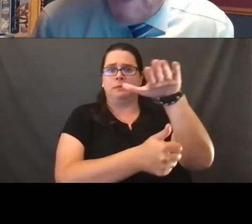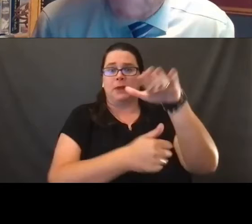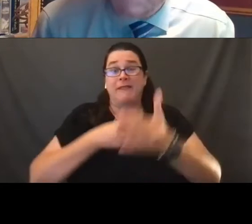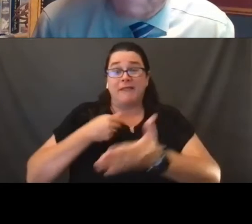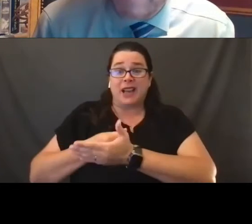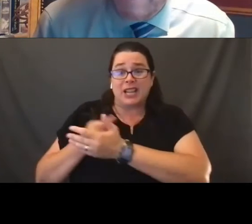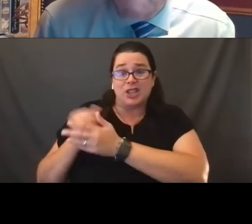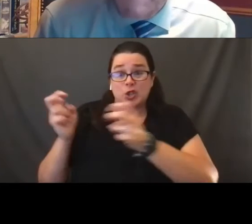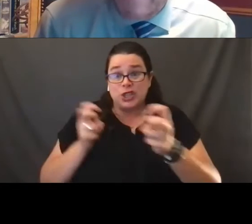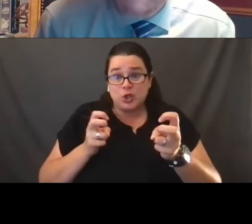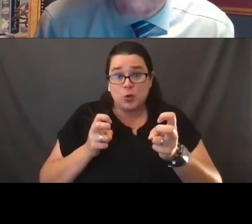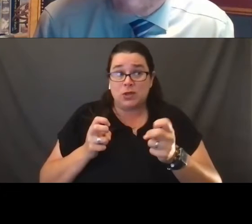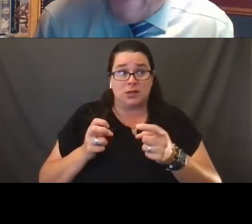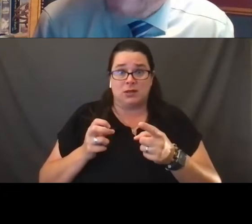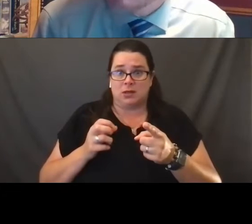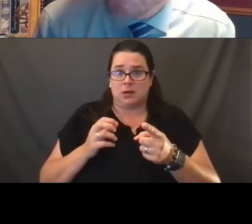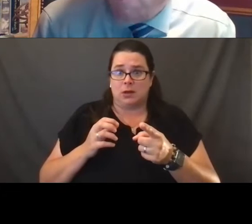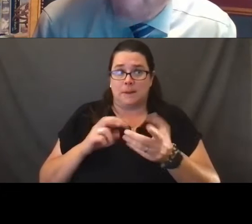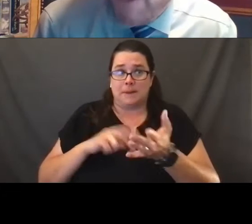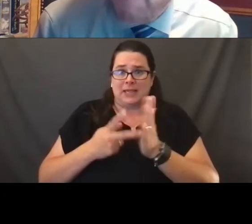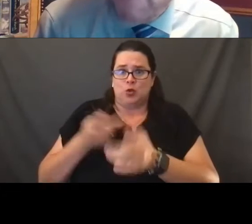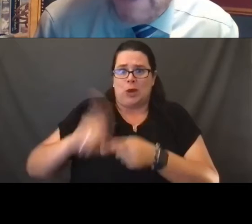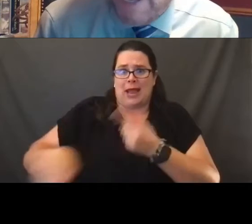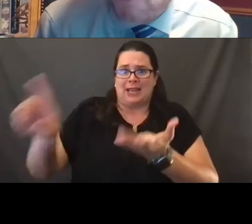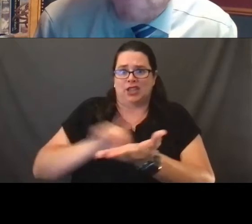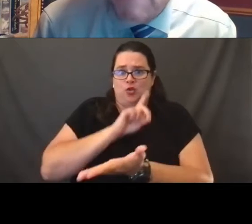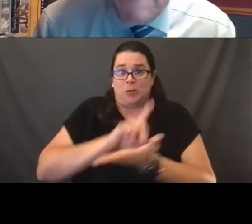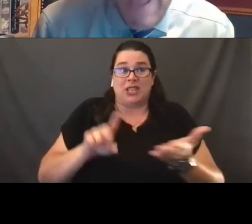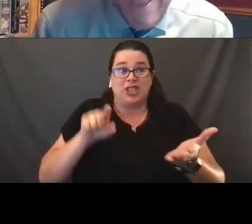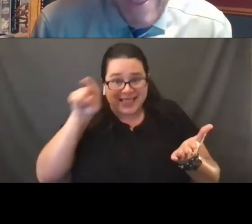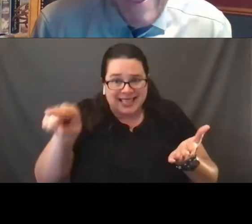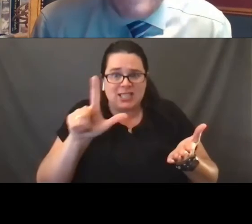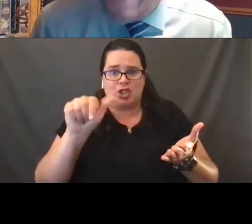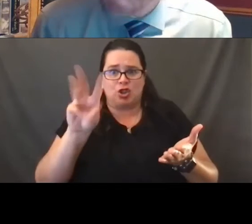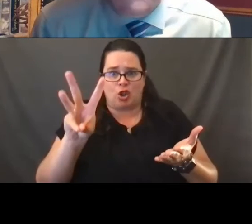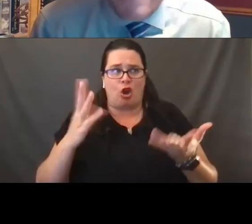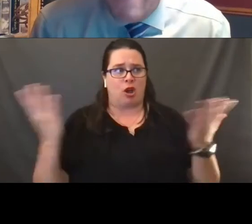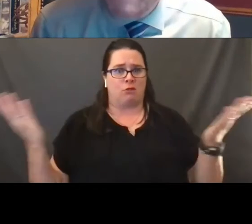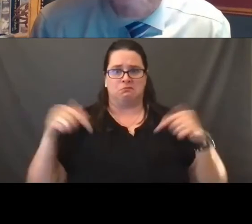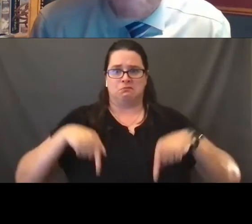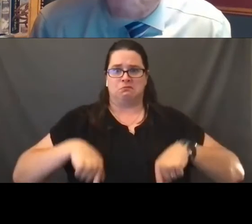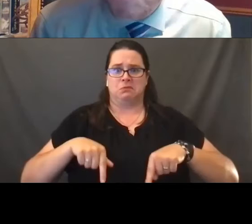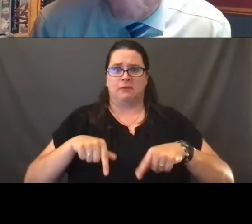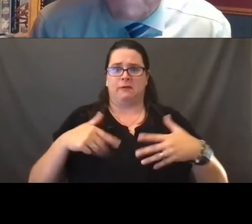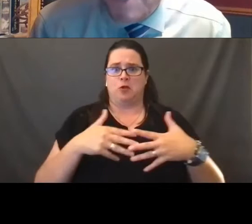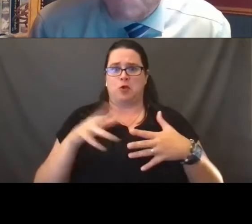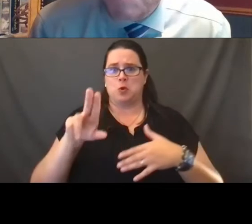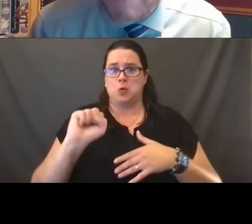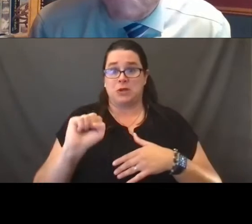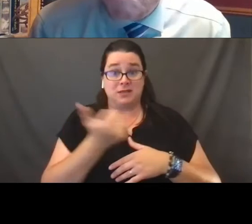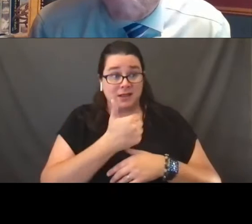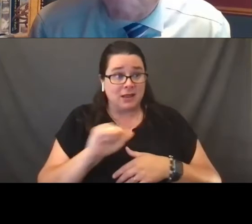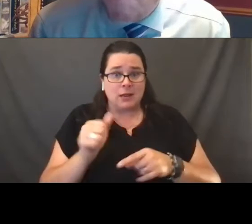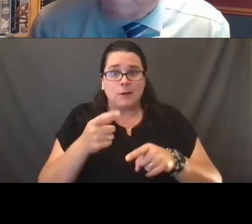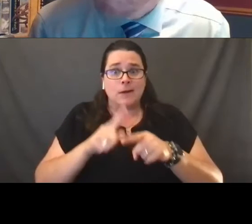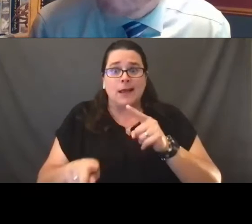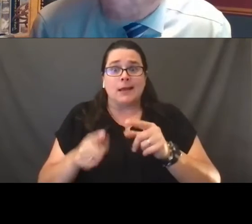it would basically mean that that is the law of the country and absent any further interpretations by the Supreme Court,